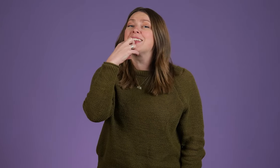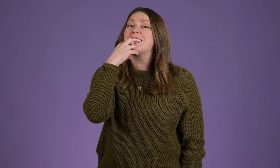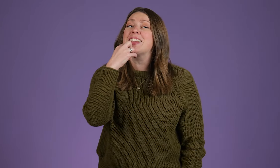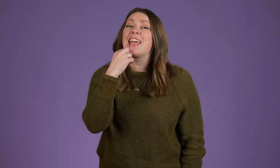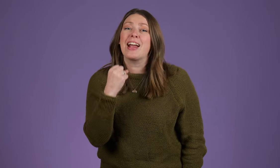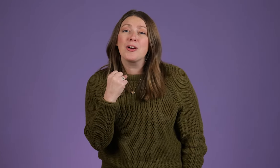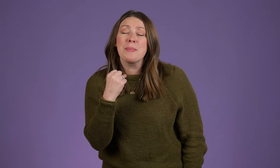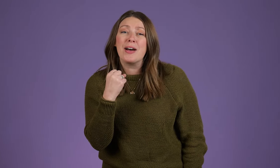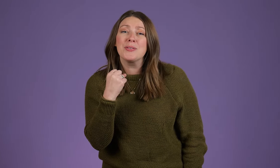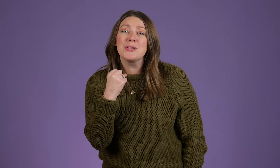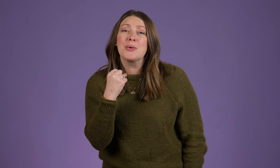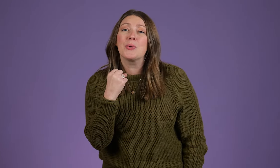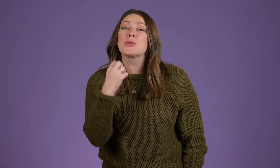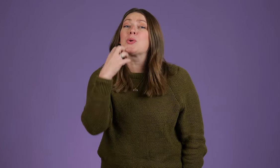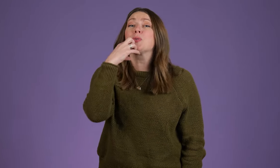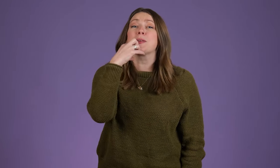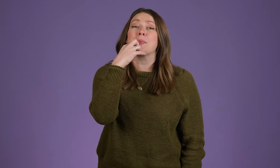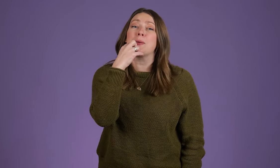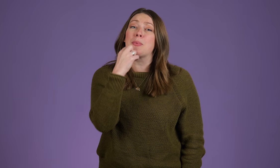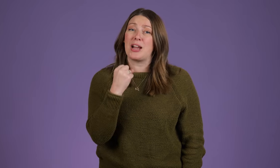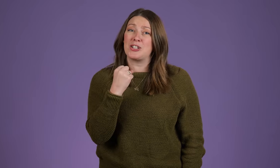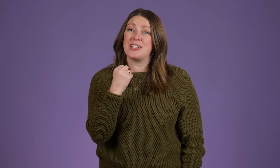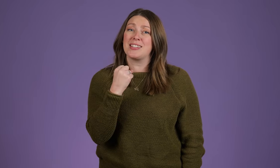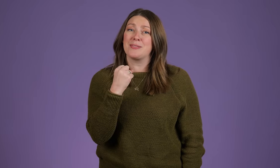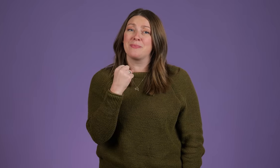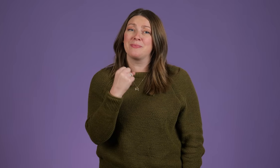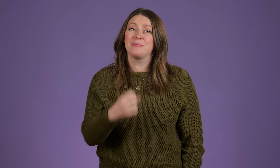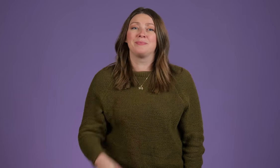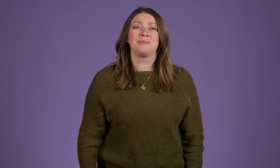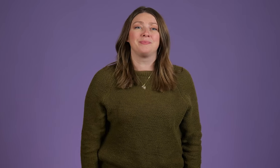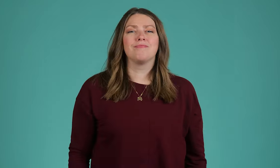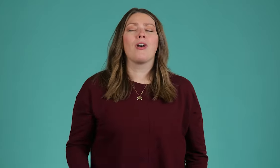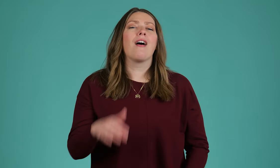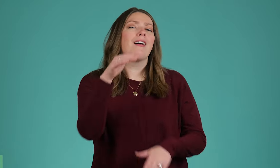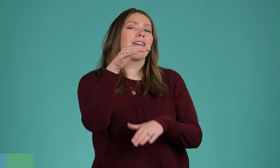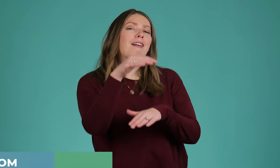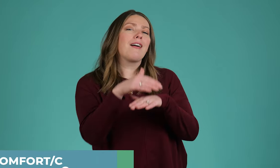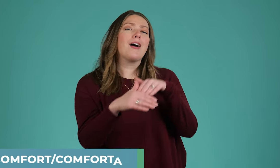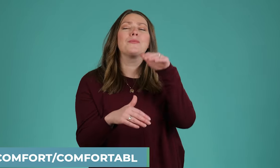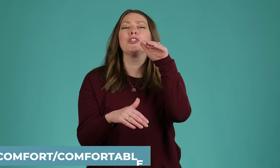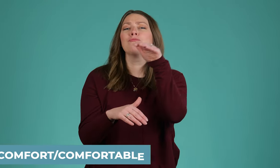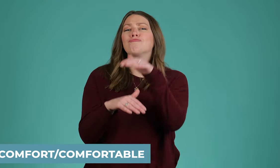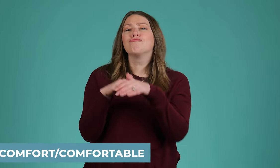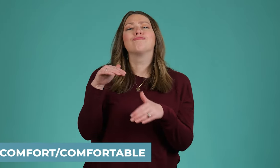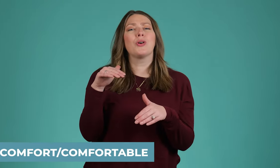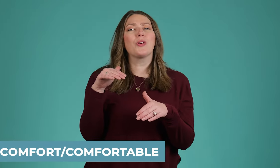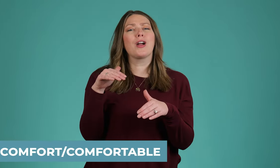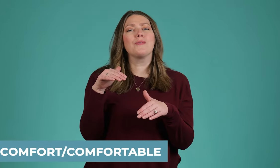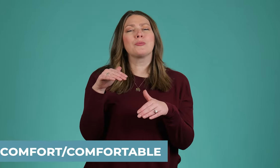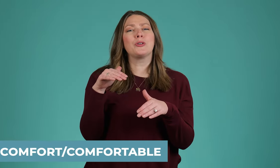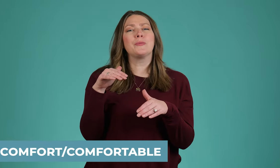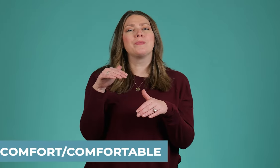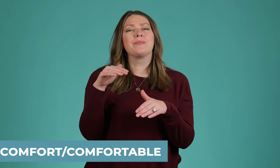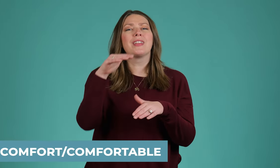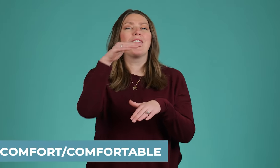to care about, or to hold something precious. Comfort or comfortable.